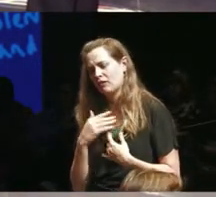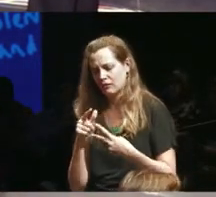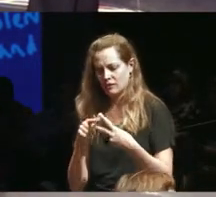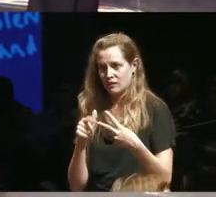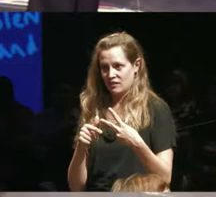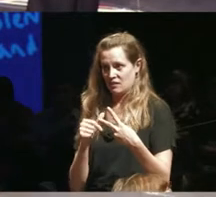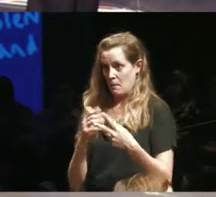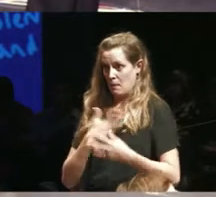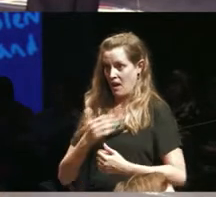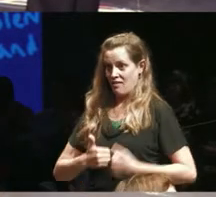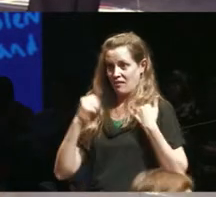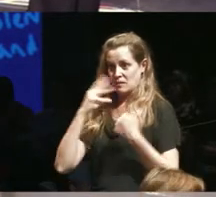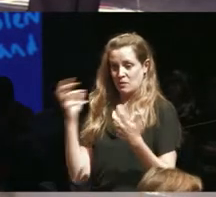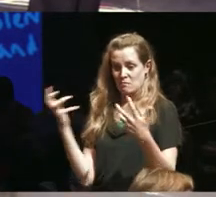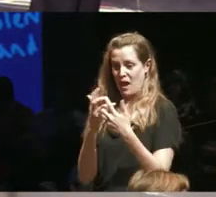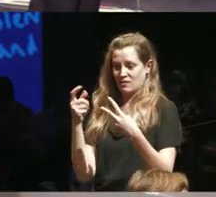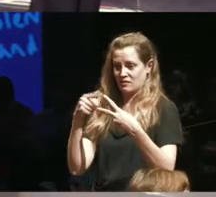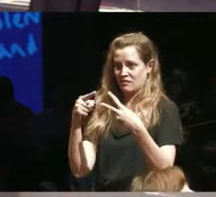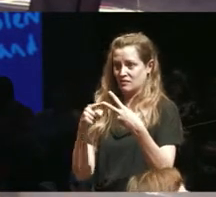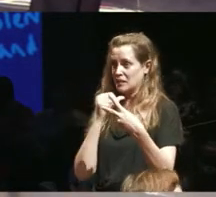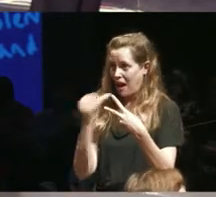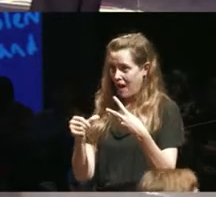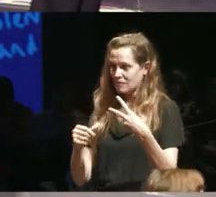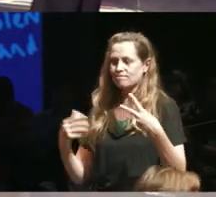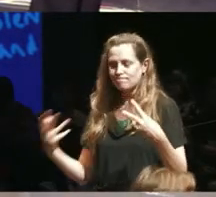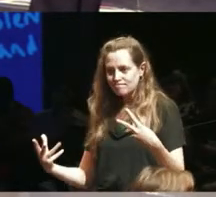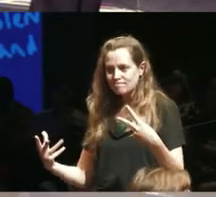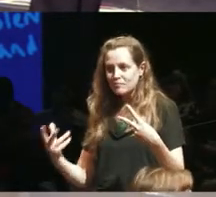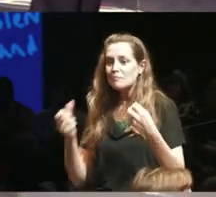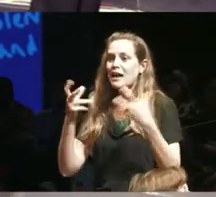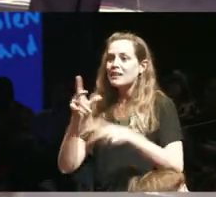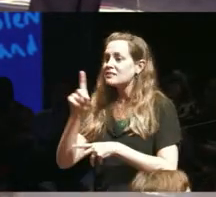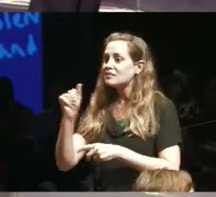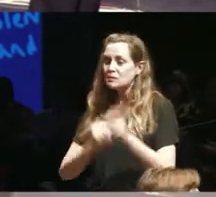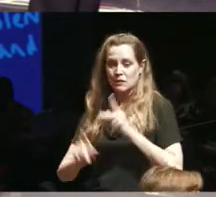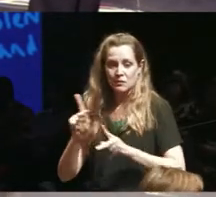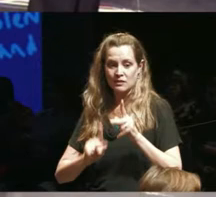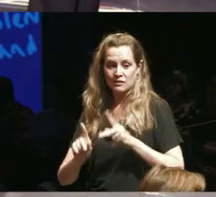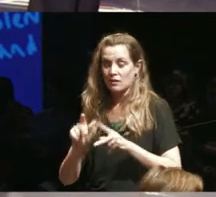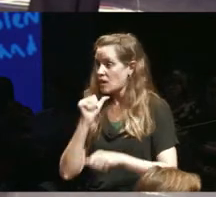experiences but we also know that lots of disabled people are working against